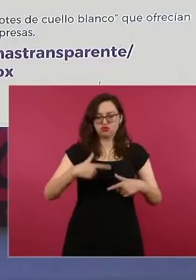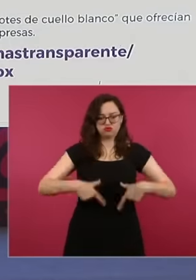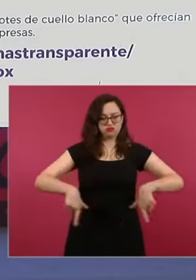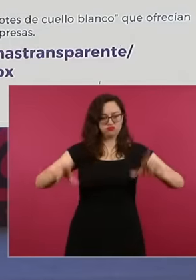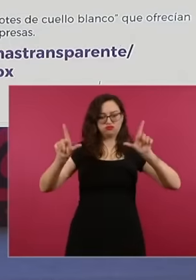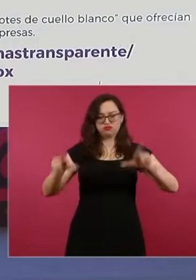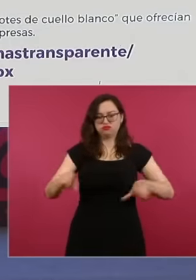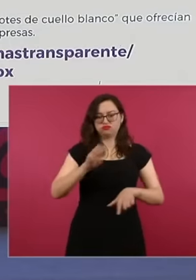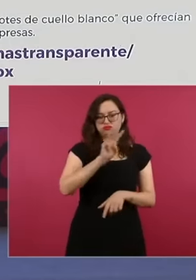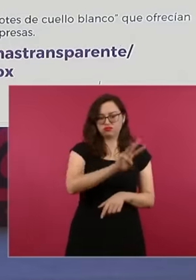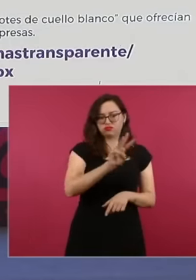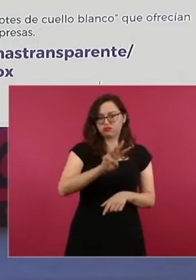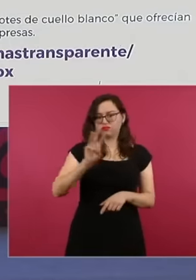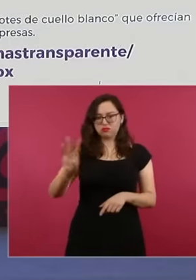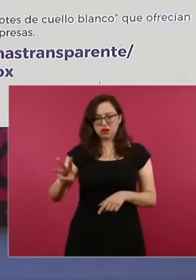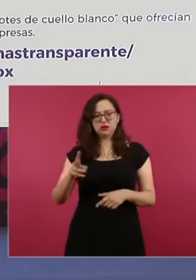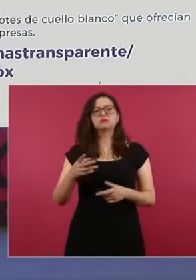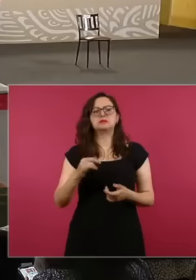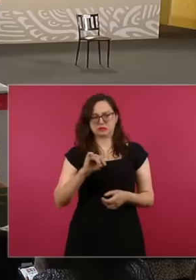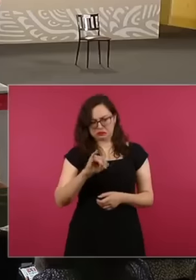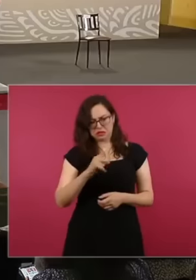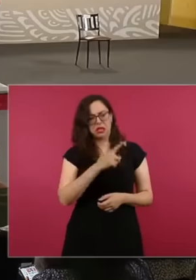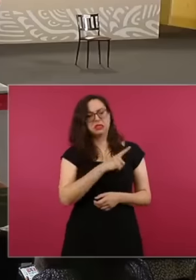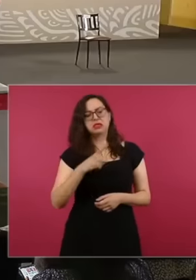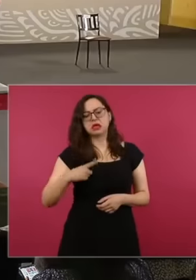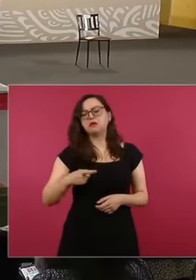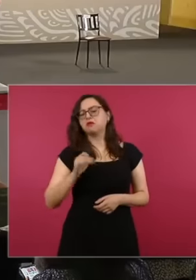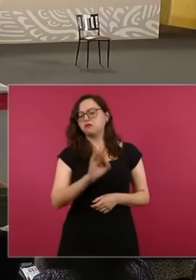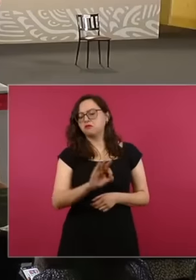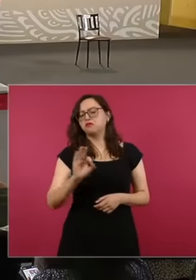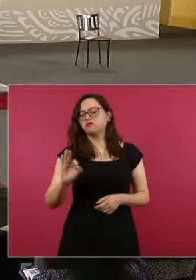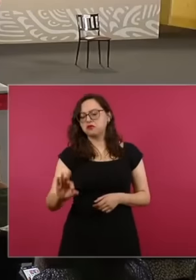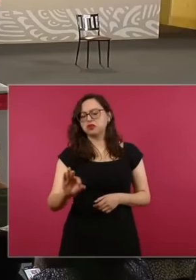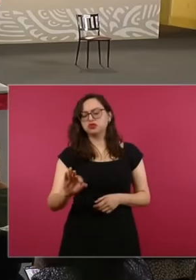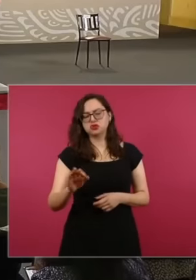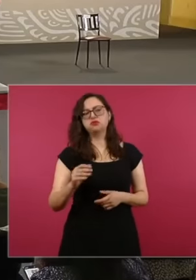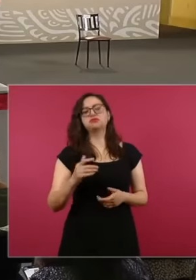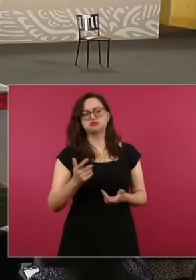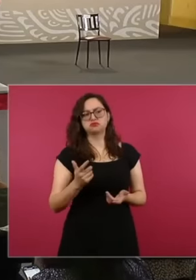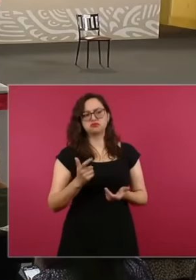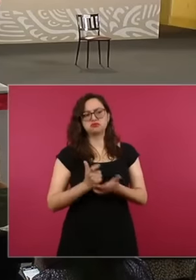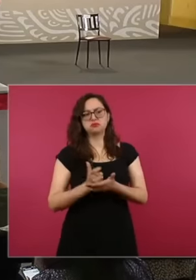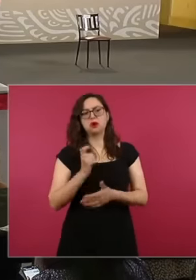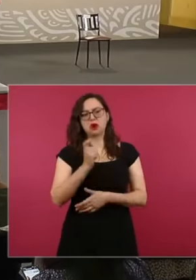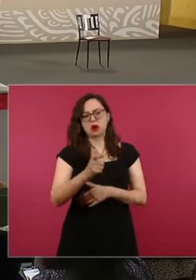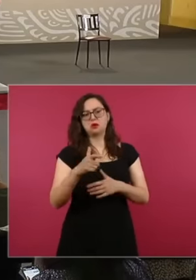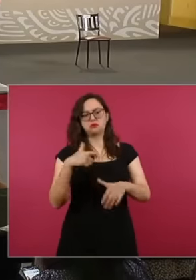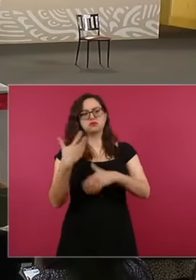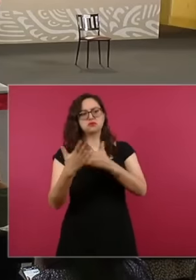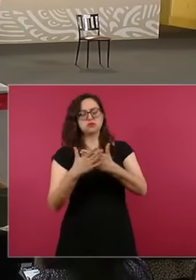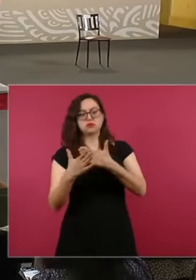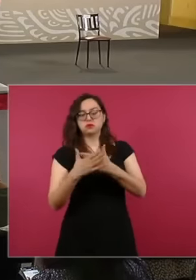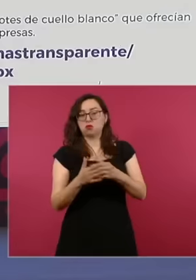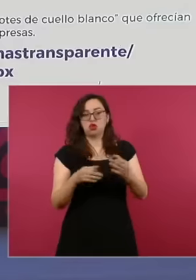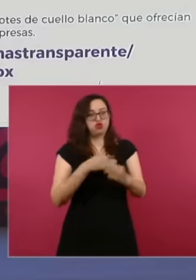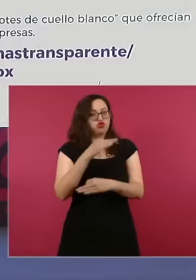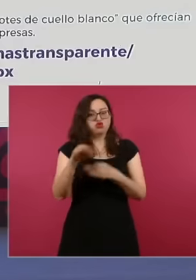pay it. So now the white collar coyotes are retiring This is the link to visit the